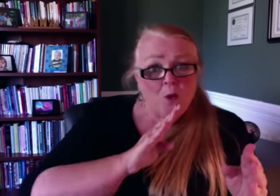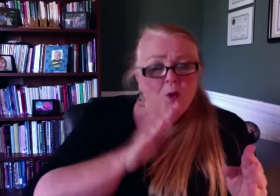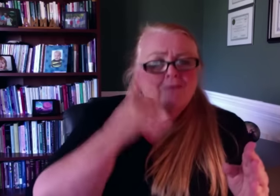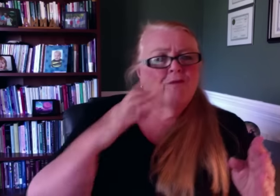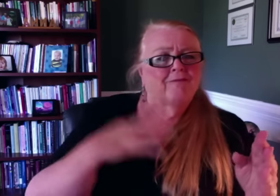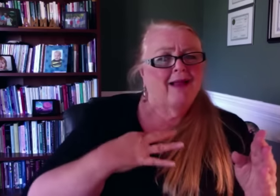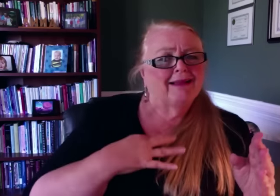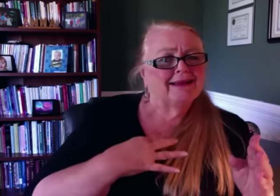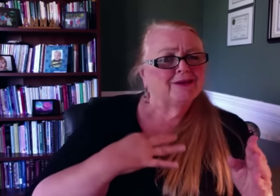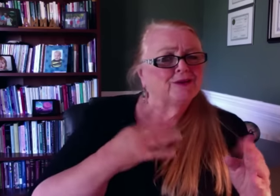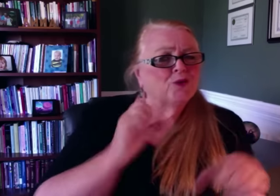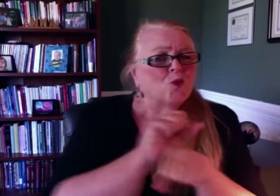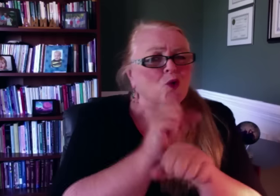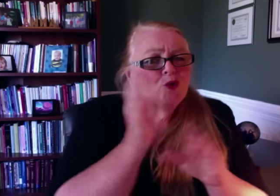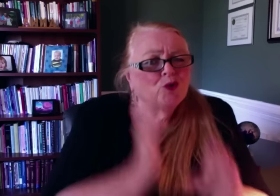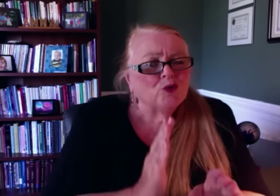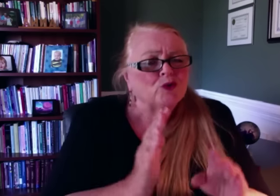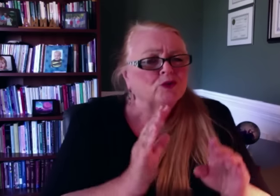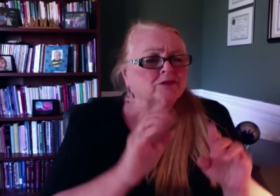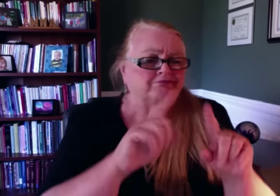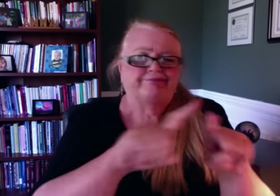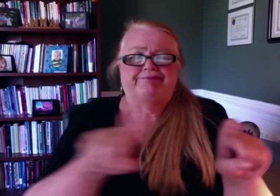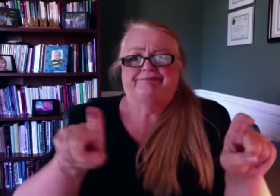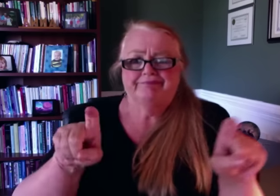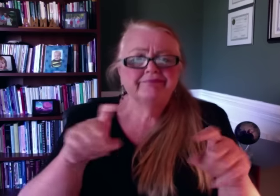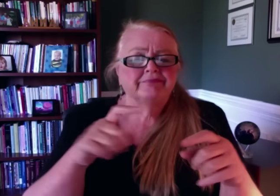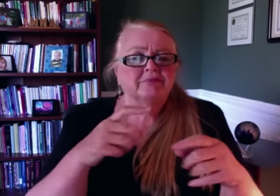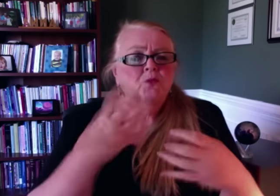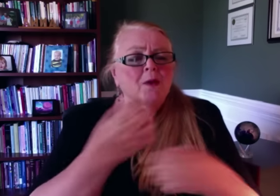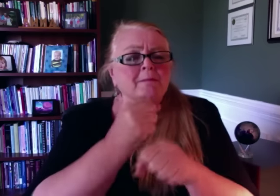The staff also has to meet the needs of the Board, and our volunteer leaders.